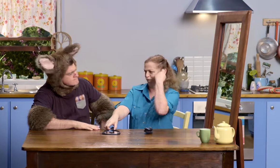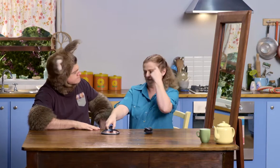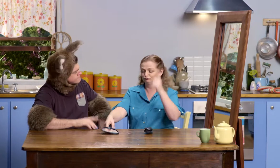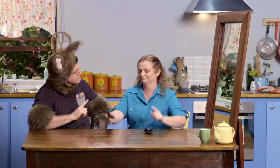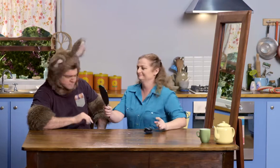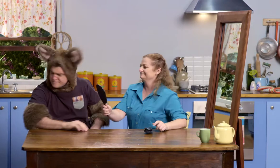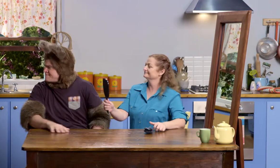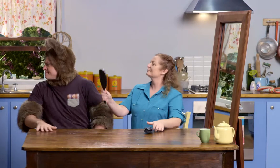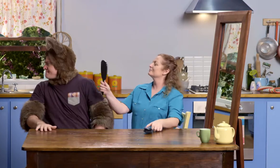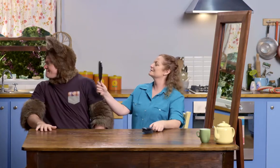I need to brush my hair.